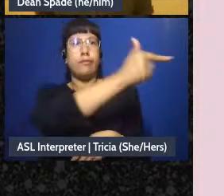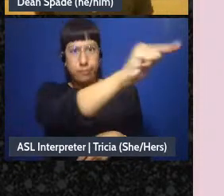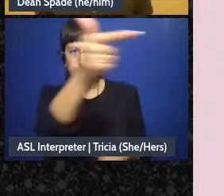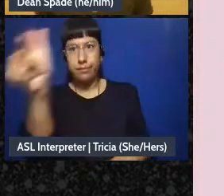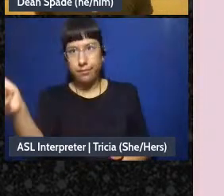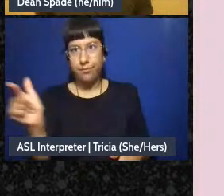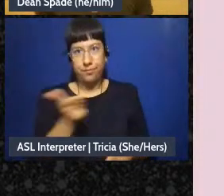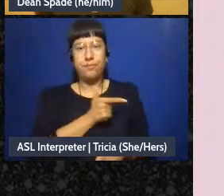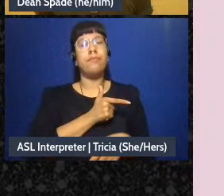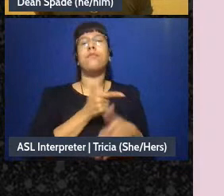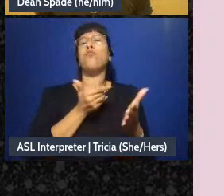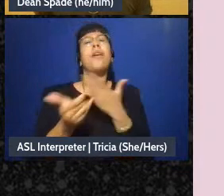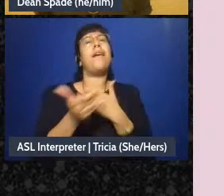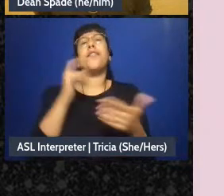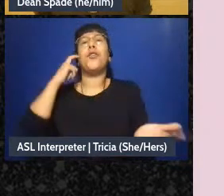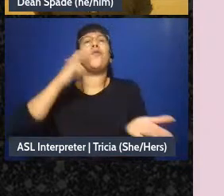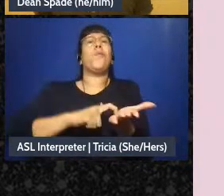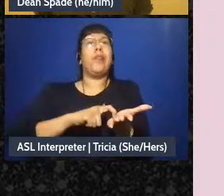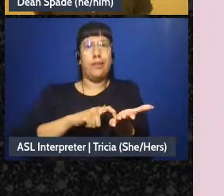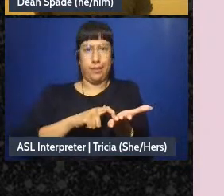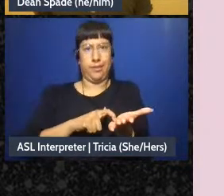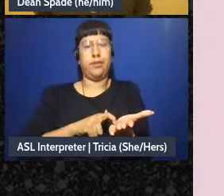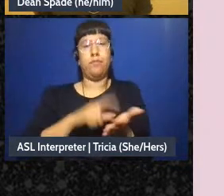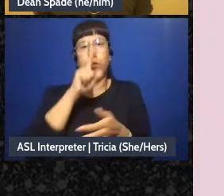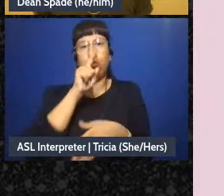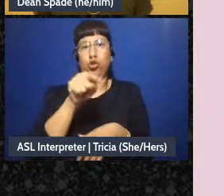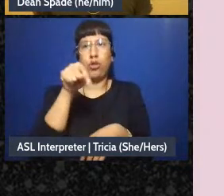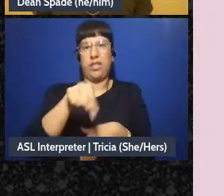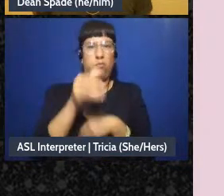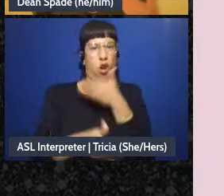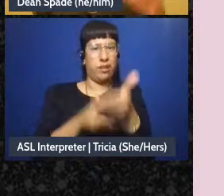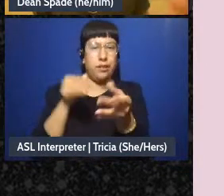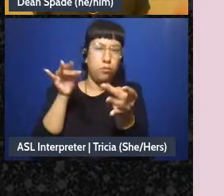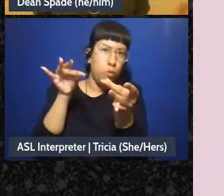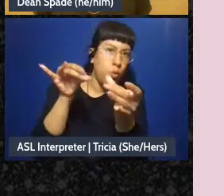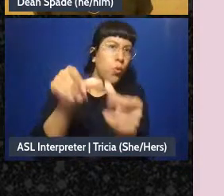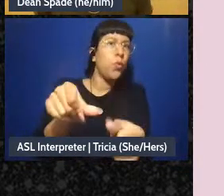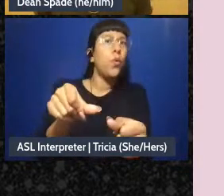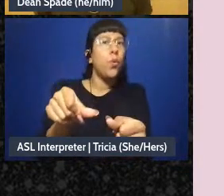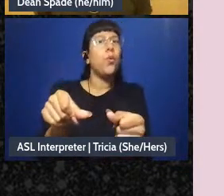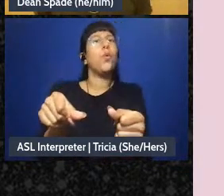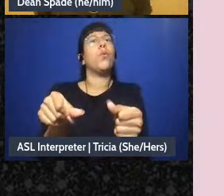oh yeah like what would make this, um, process really good given what's actually on the agenda,